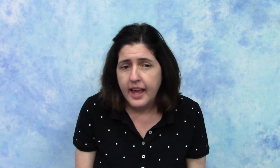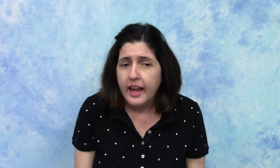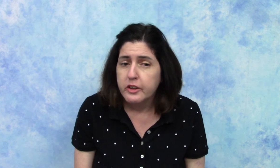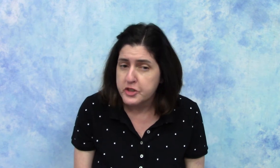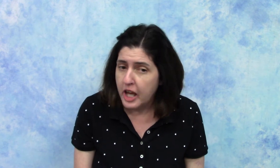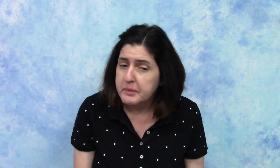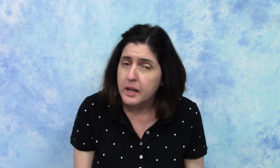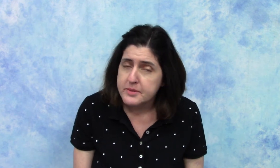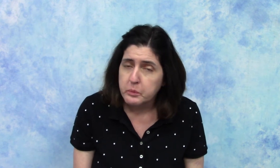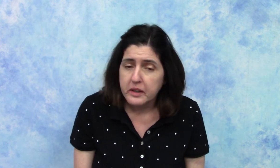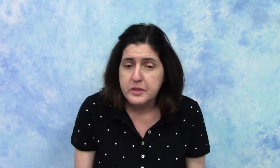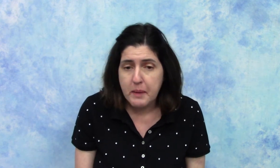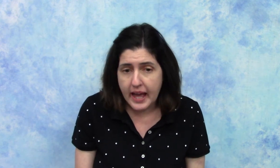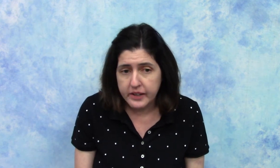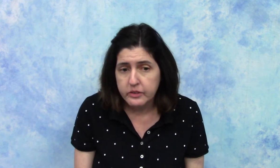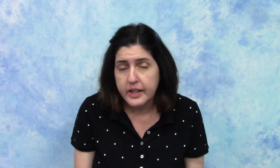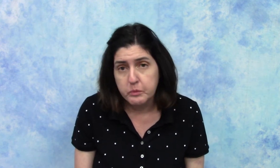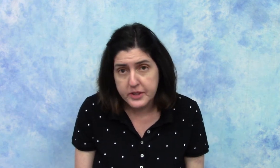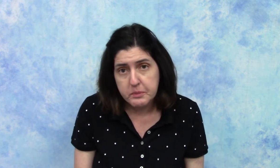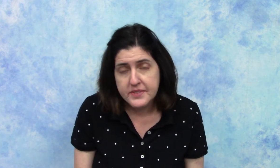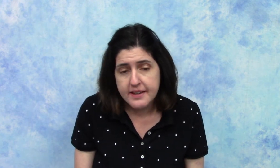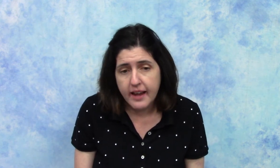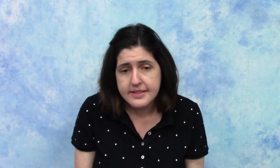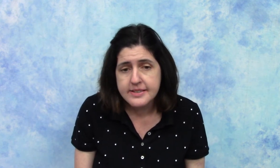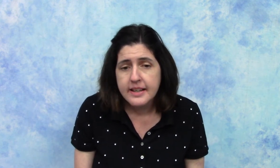Your child becomes aware of the pattern and rhythm of the text